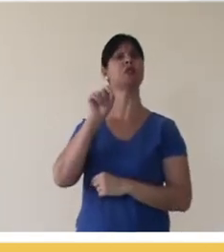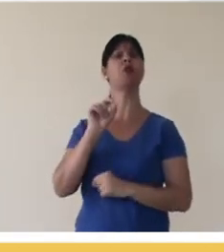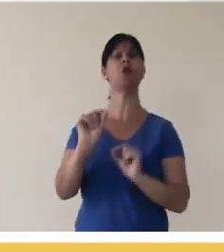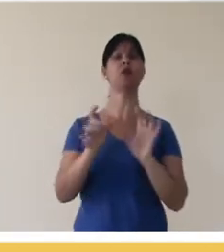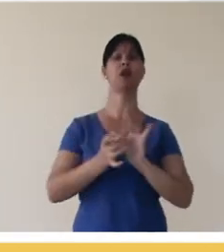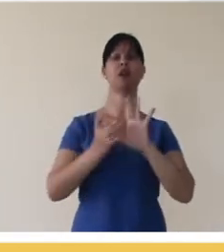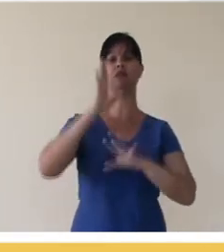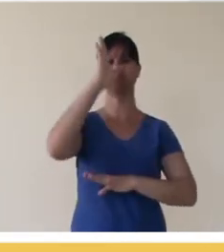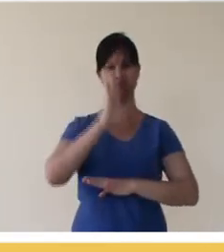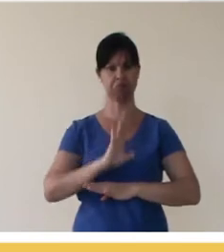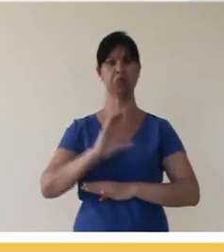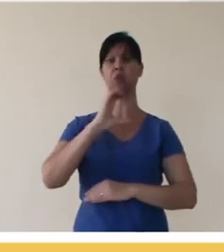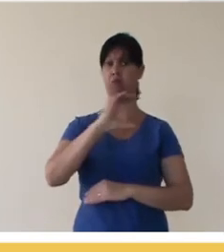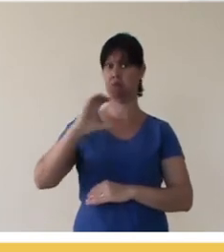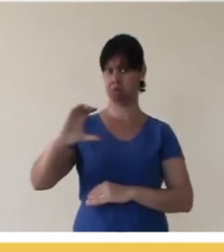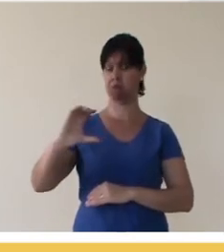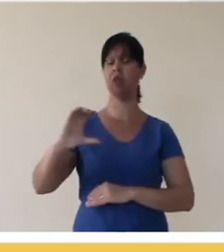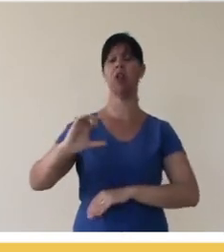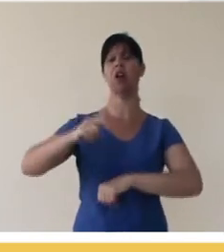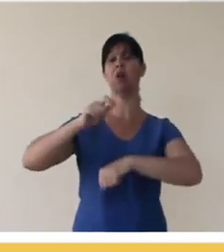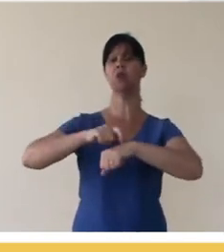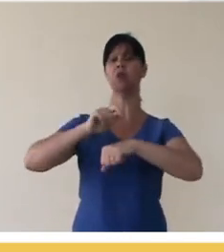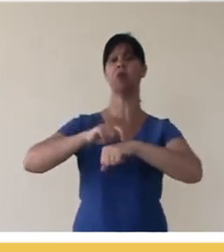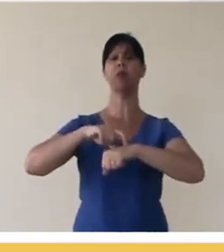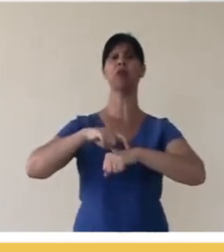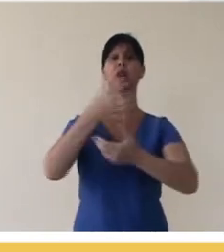choose the Creative Commons Attribution License as I mentioned, at the time when